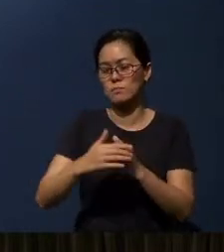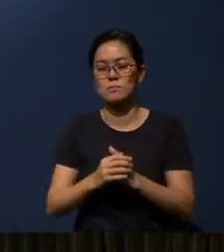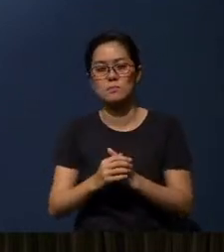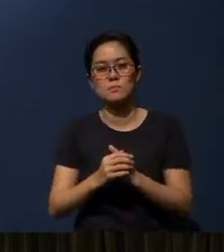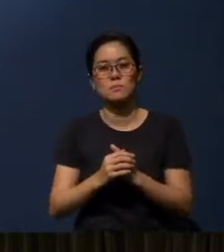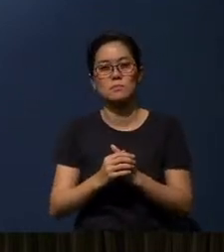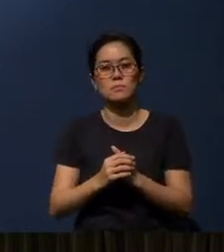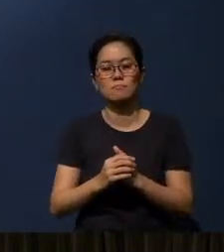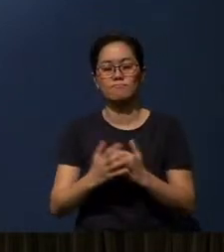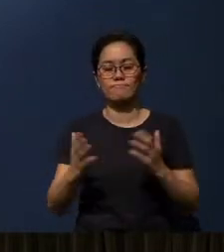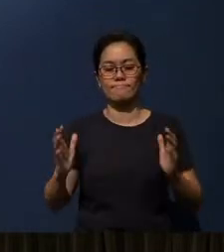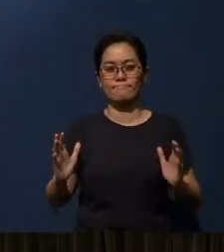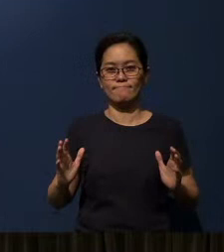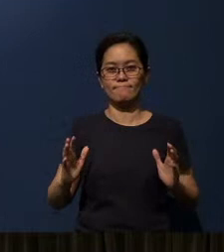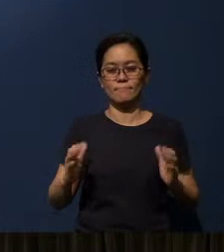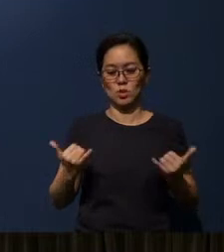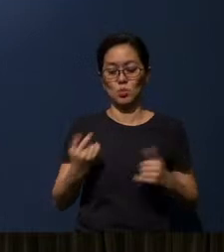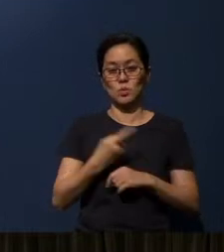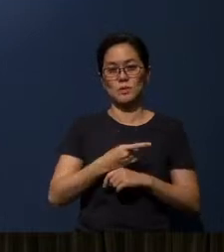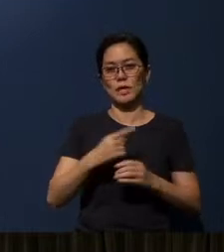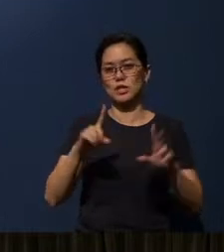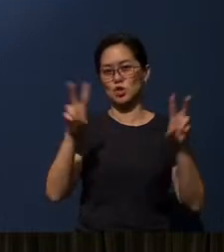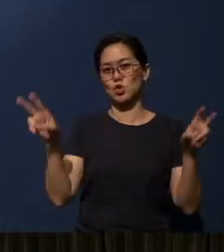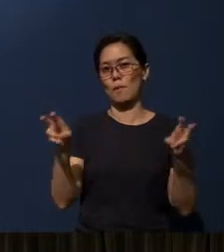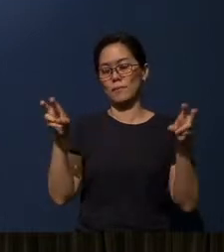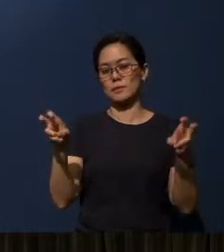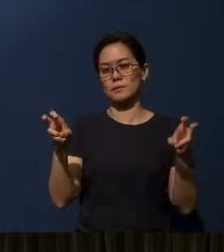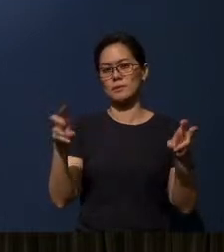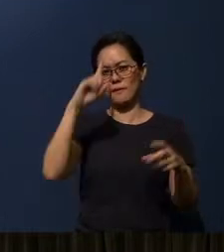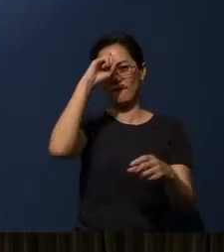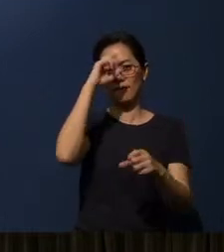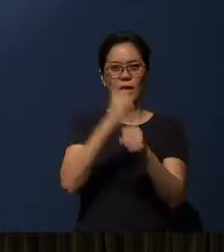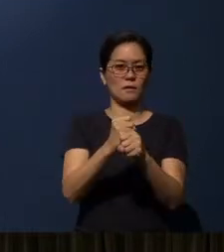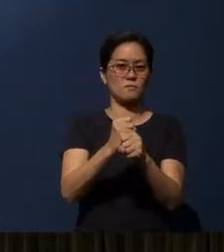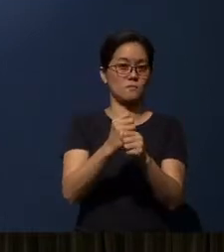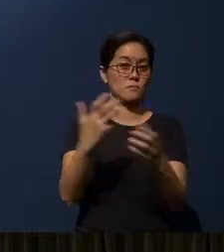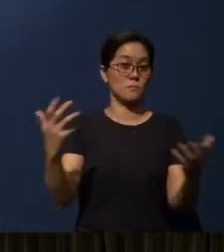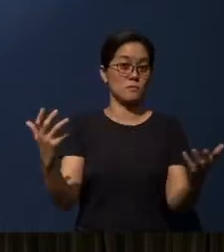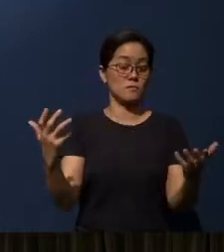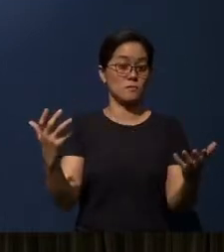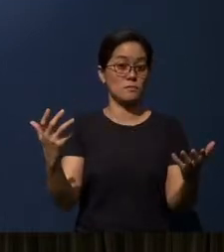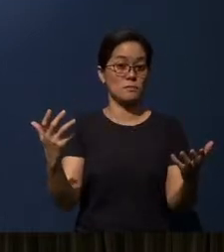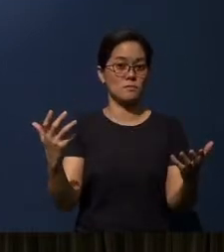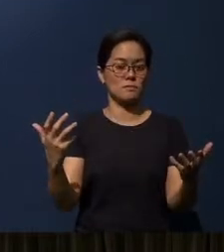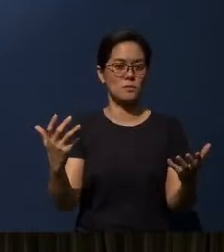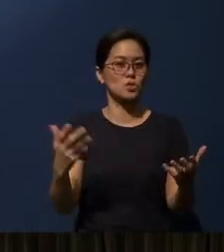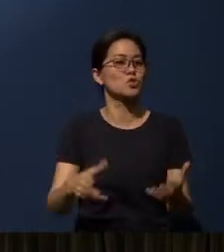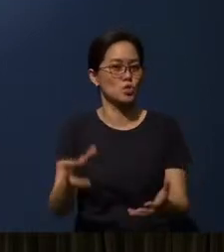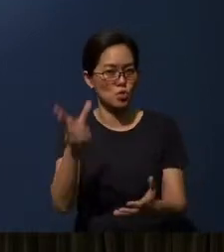Meanwhile, into today's topic - “Faith comes by hearing,